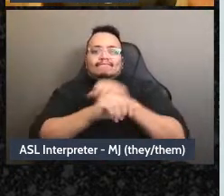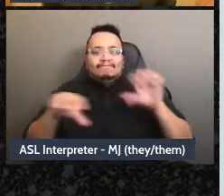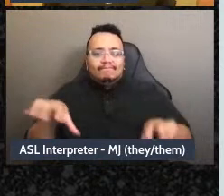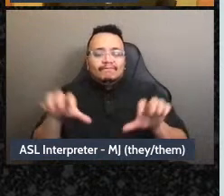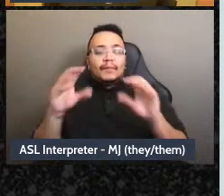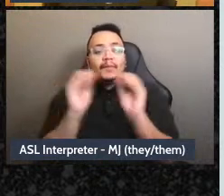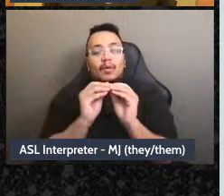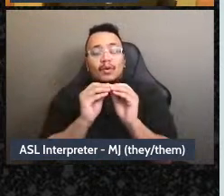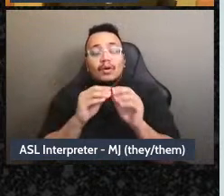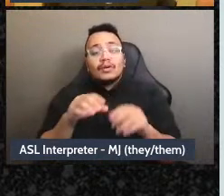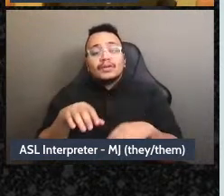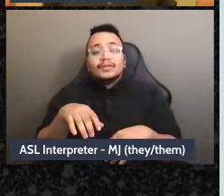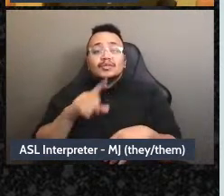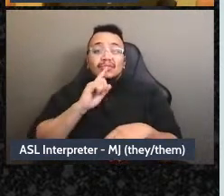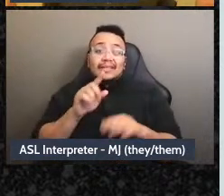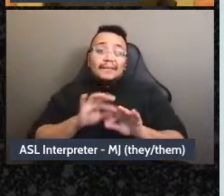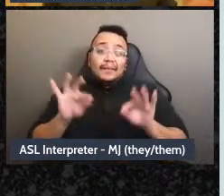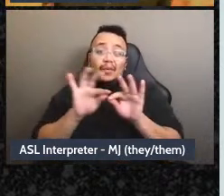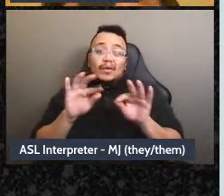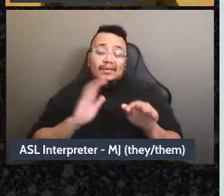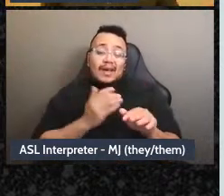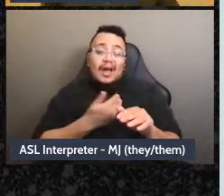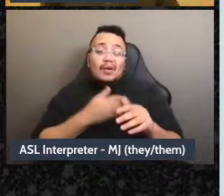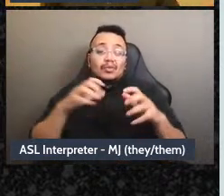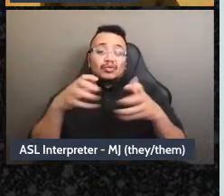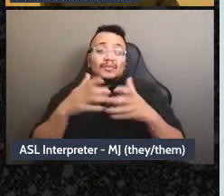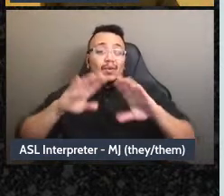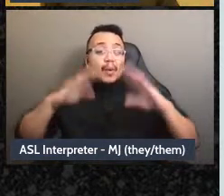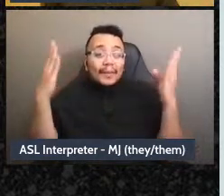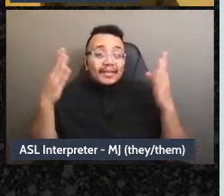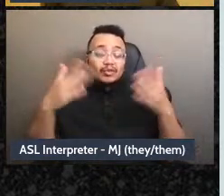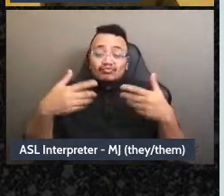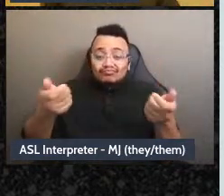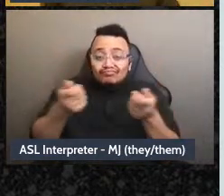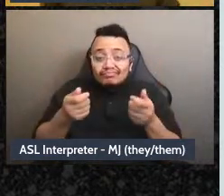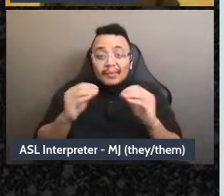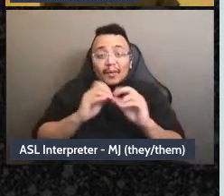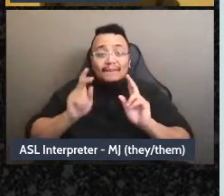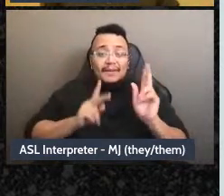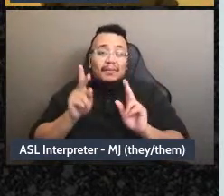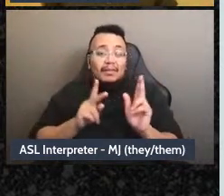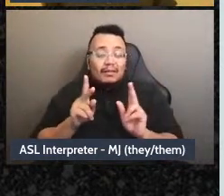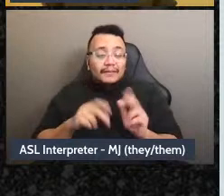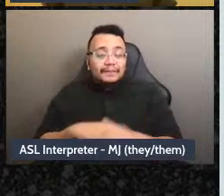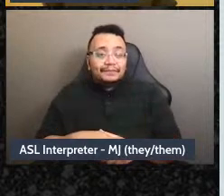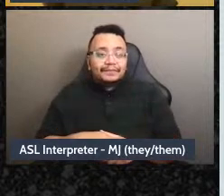be able to let new people in and it's also important because there can be a tendency for,